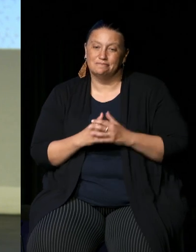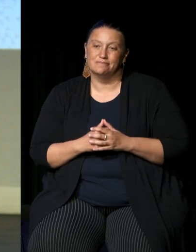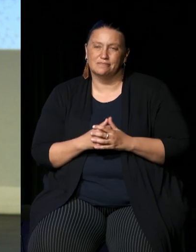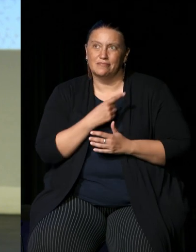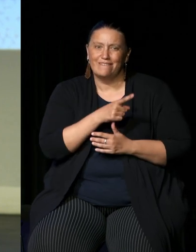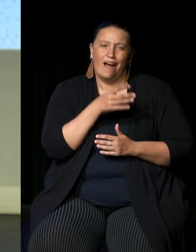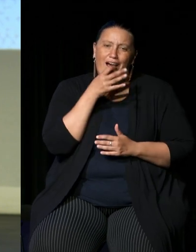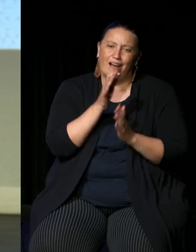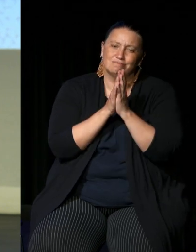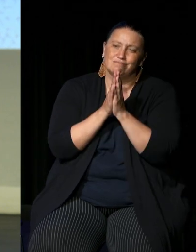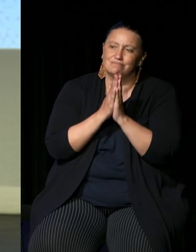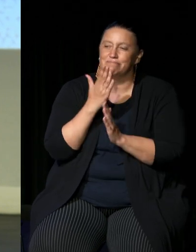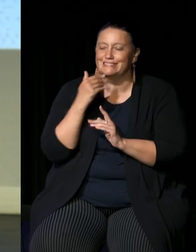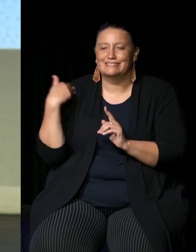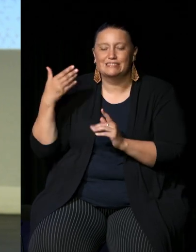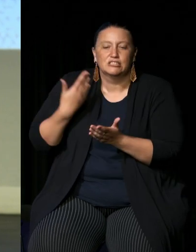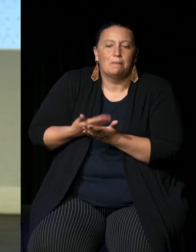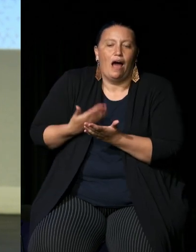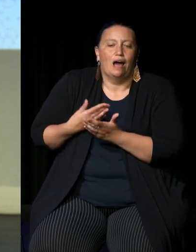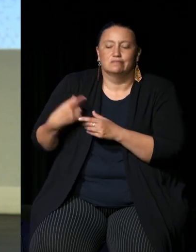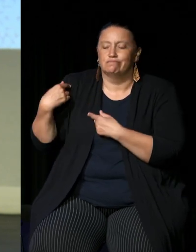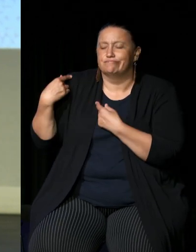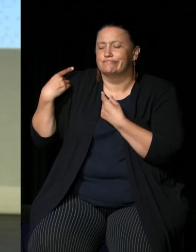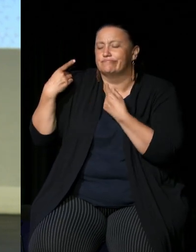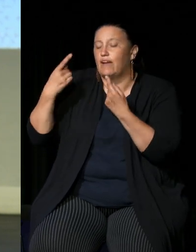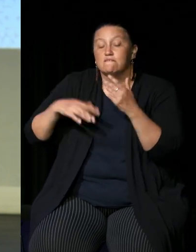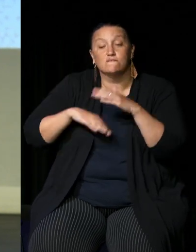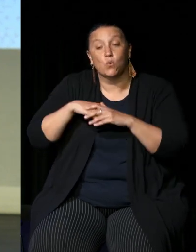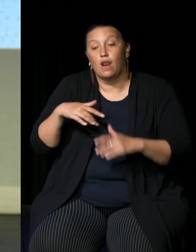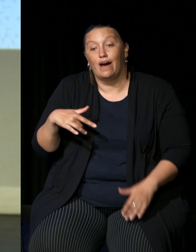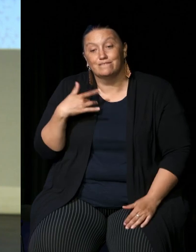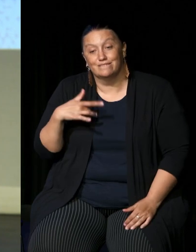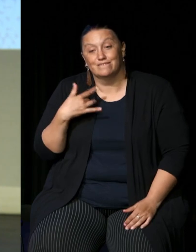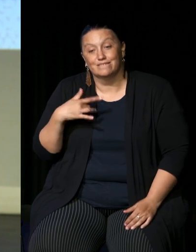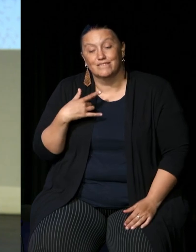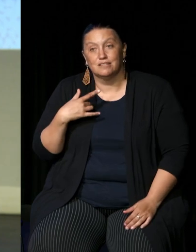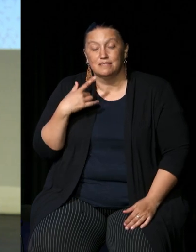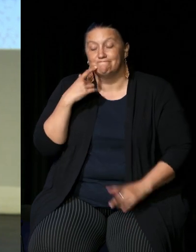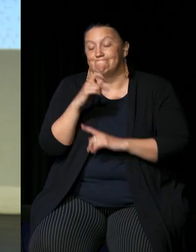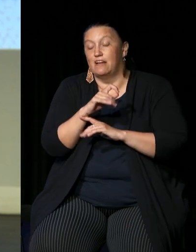for these things demanded these things over their lifetimes and and didn't live to see those things